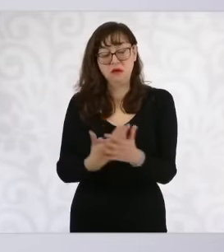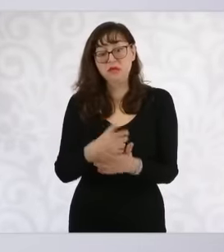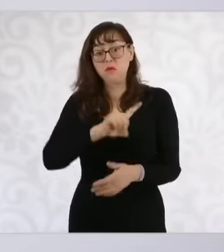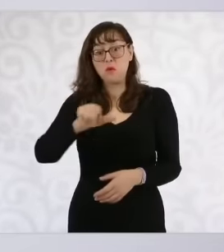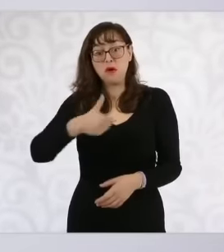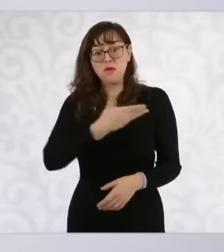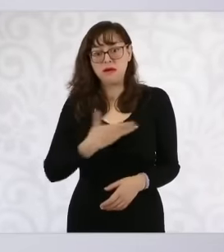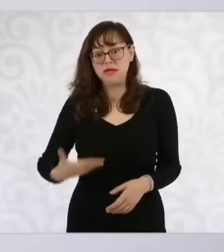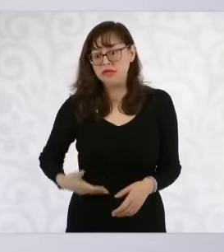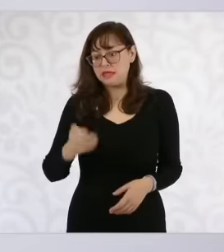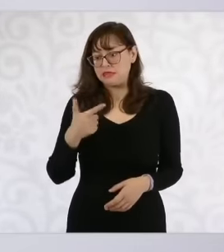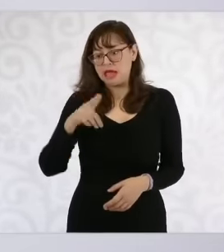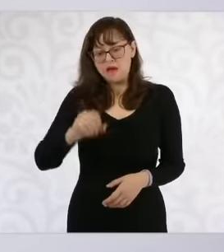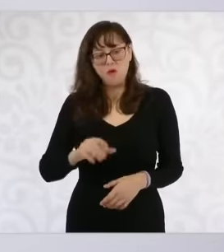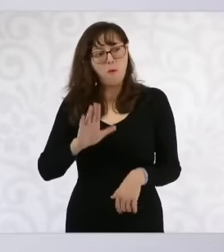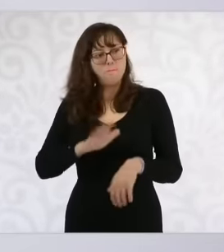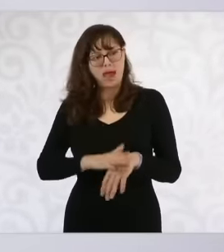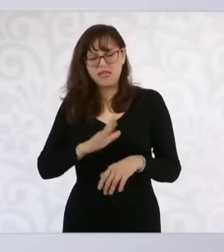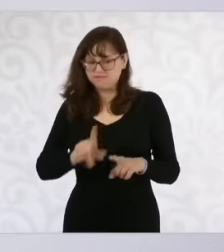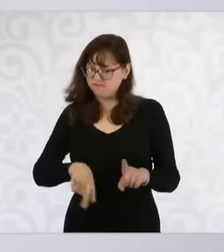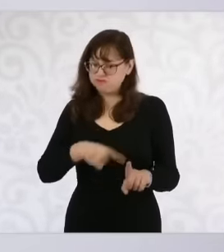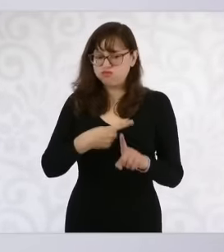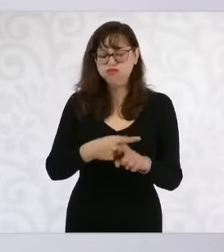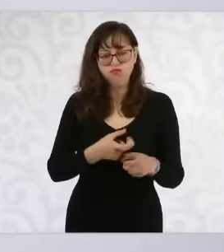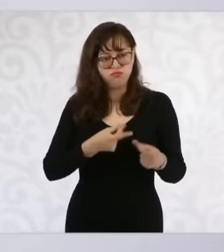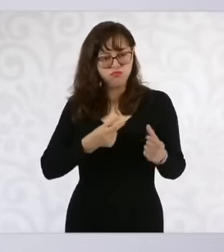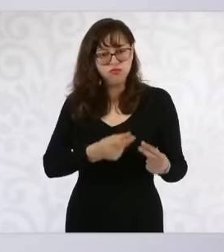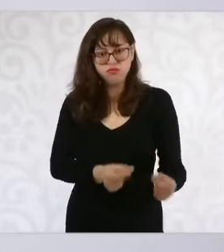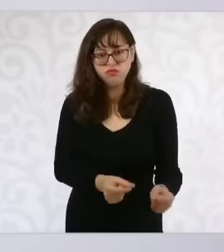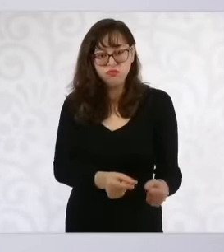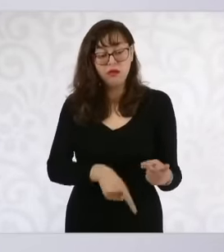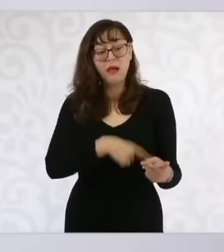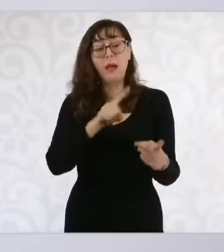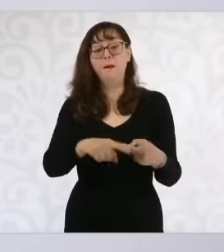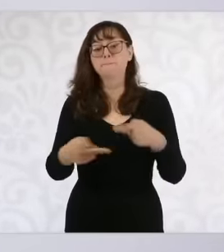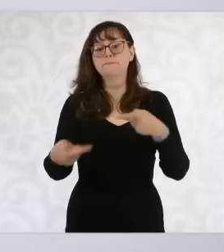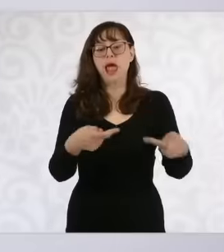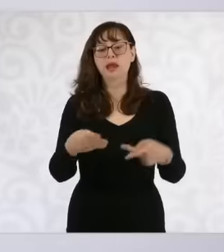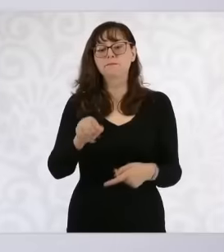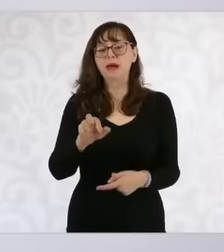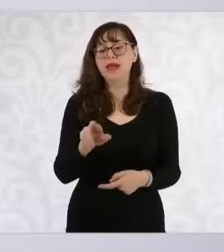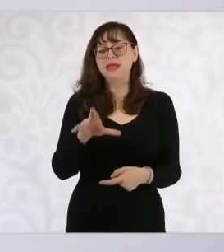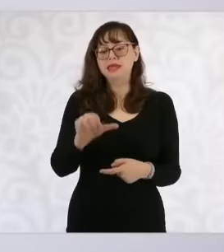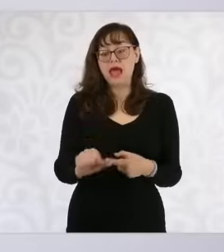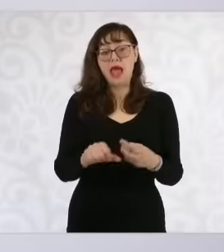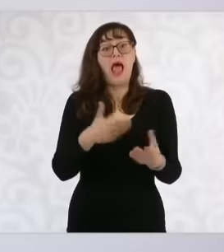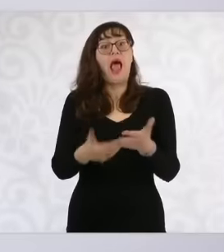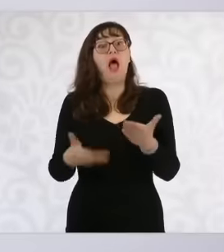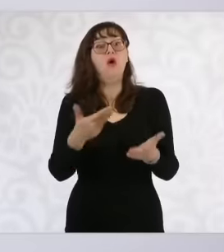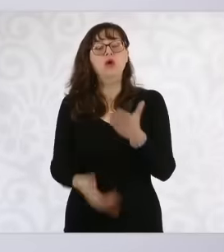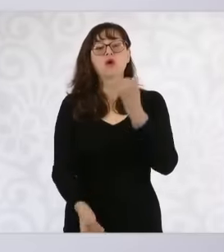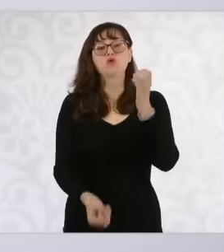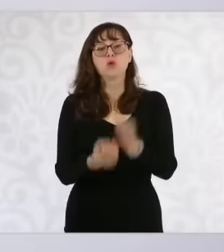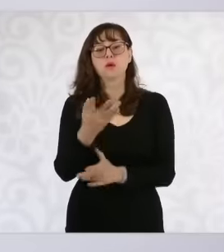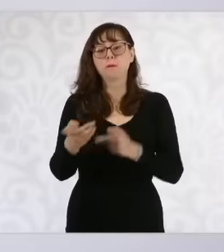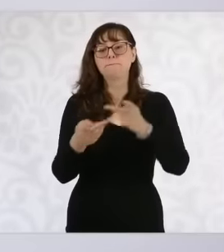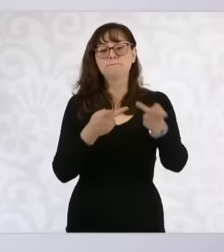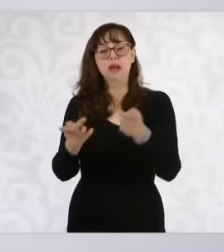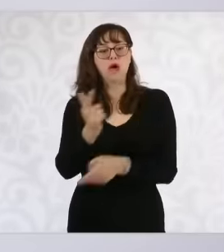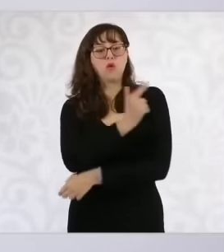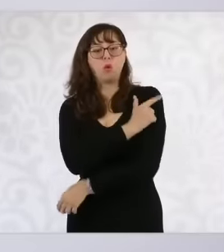Navy plan, of the National Guard plan. Now they are very important, it is important for the